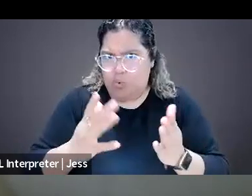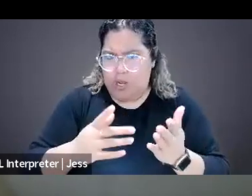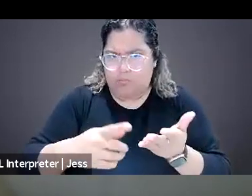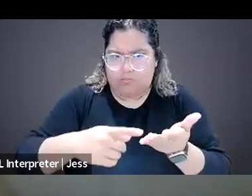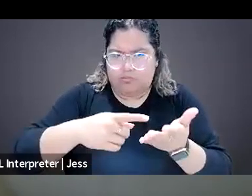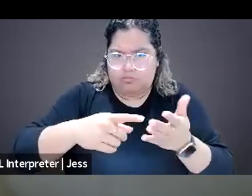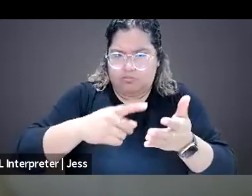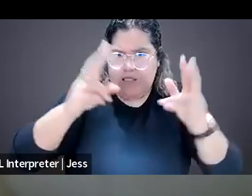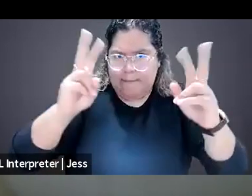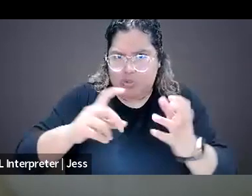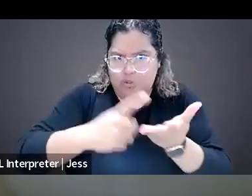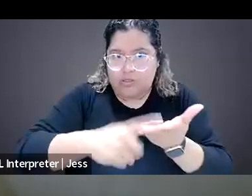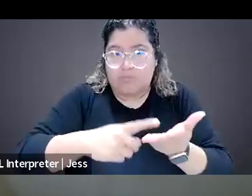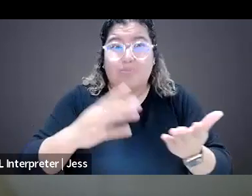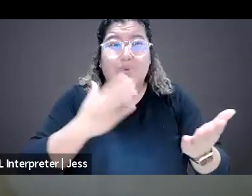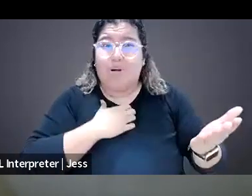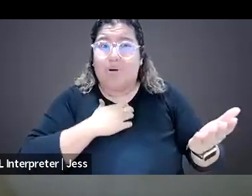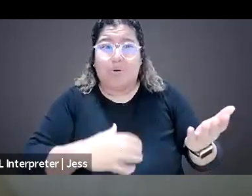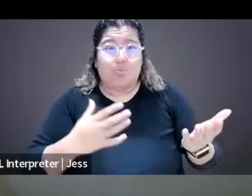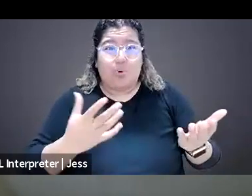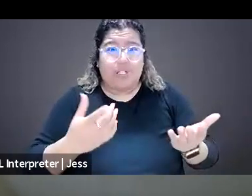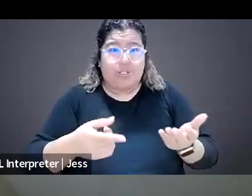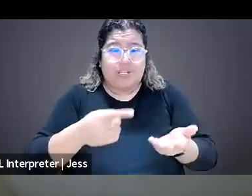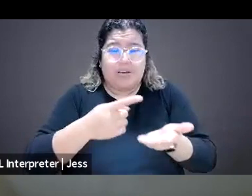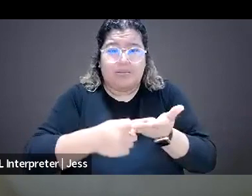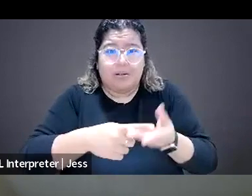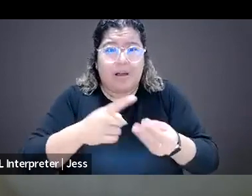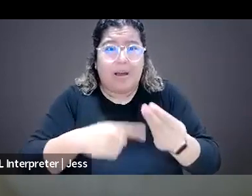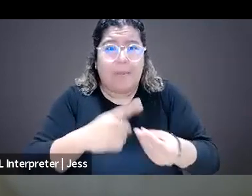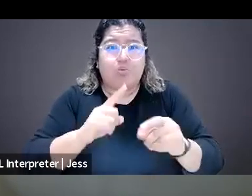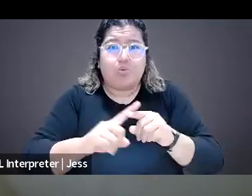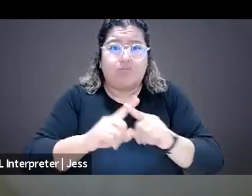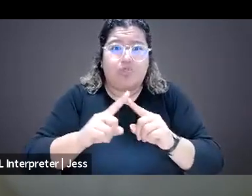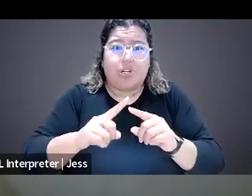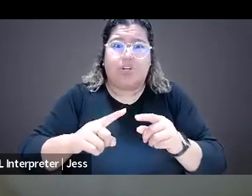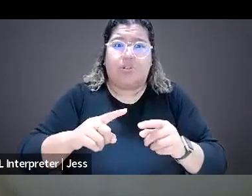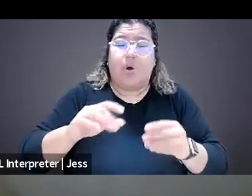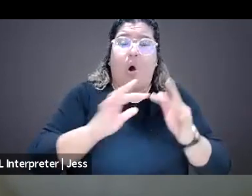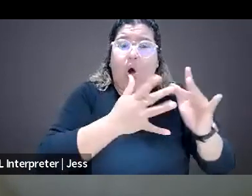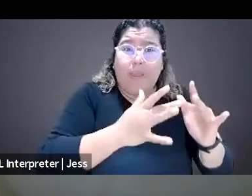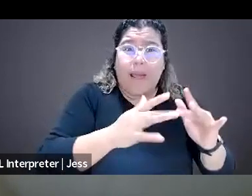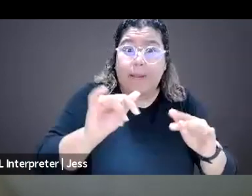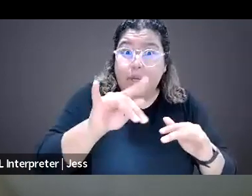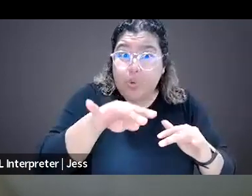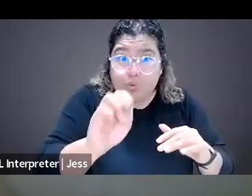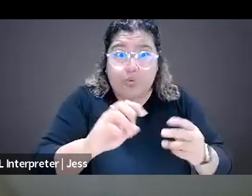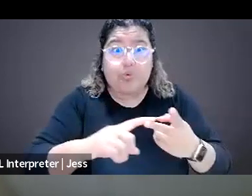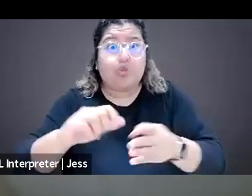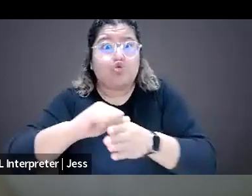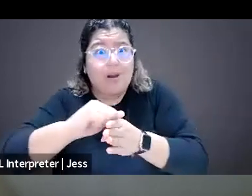and wish that the conversation about online abuse trainings that they can provide to people, to students and resources that they can at least,